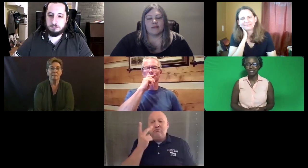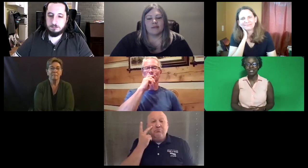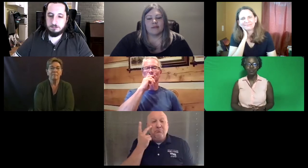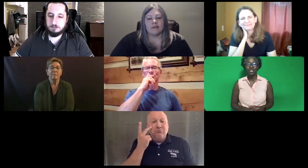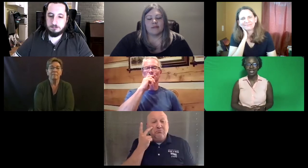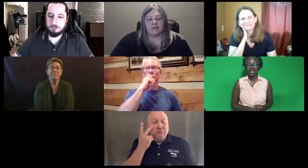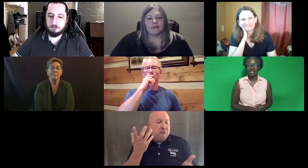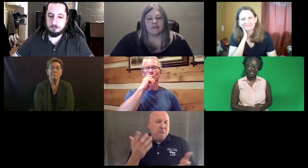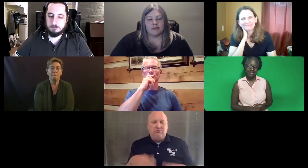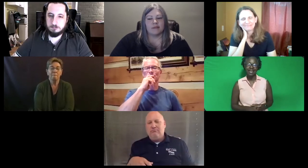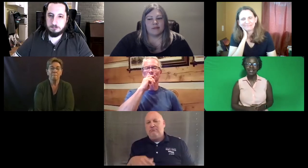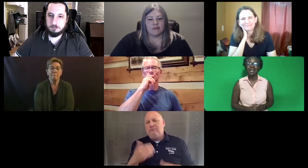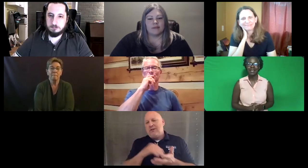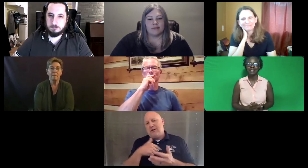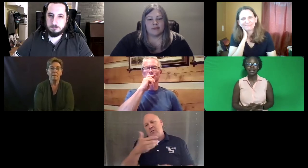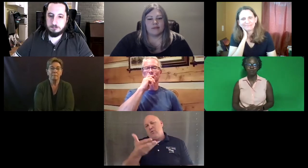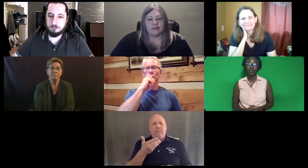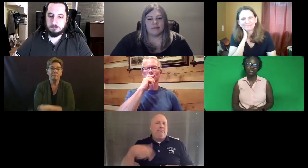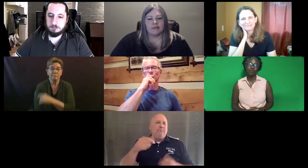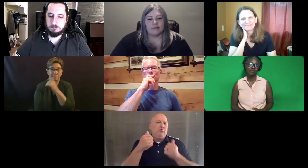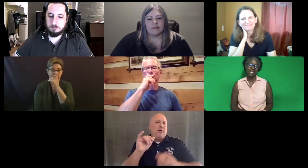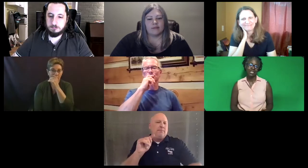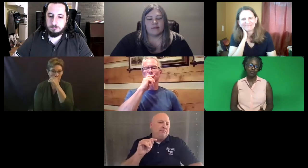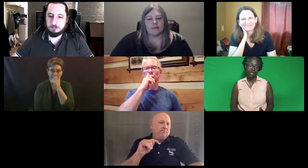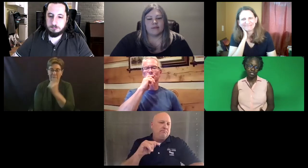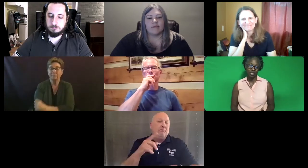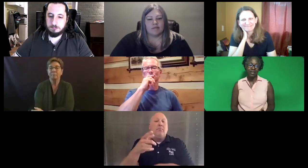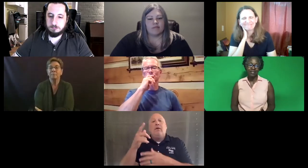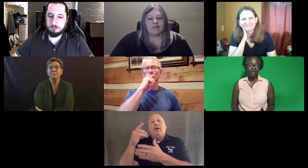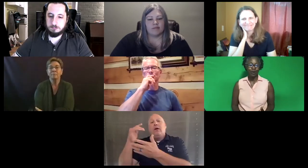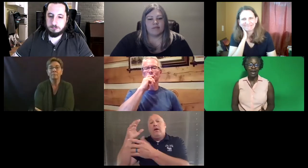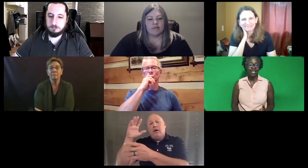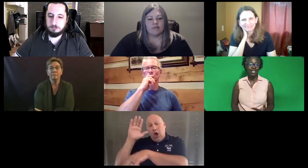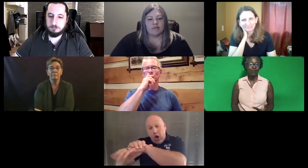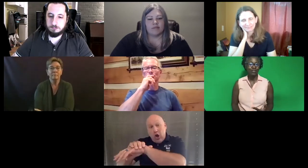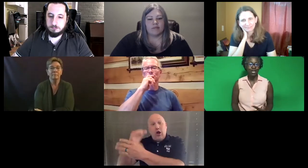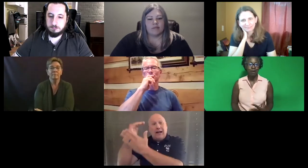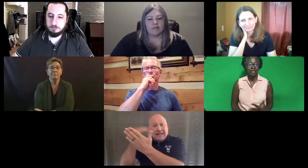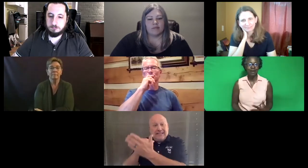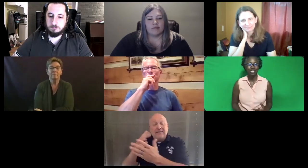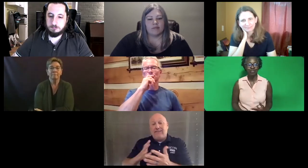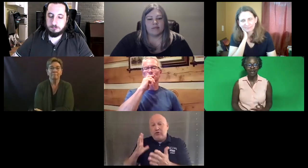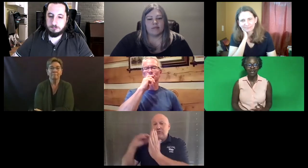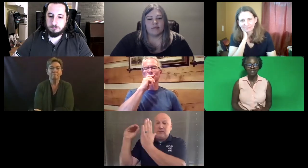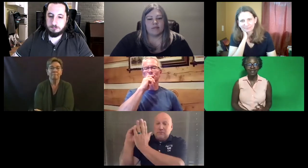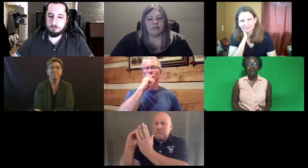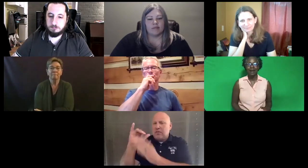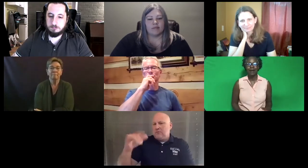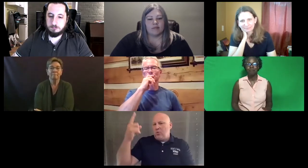It's different and exciting and I think the approach we have taken is fresh. I encourage everyone to come out and try it.